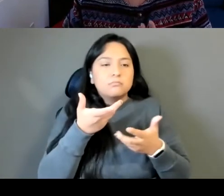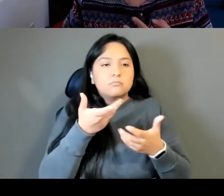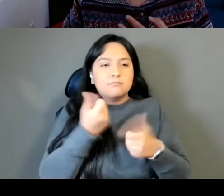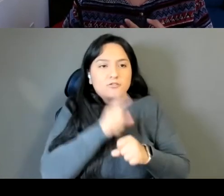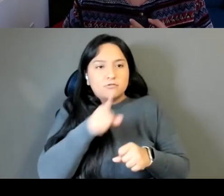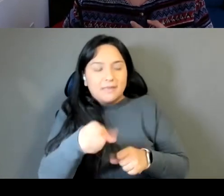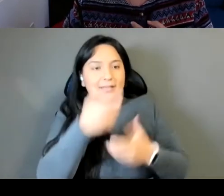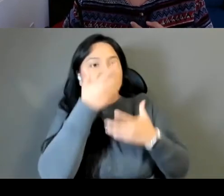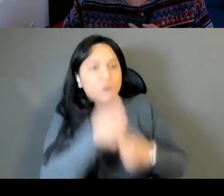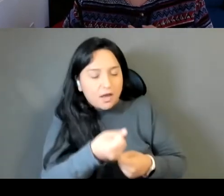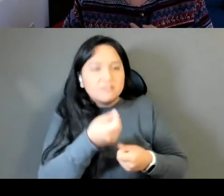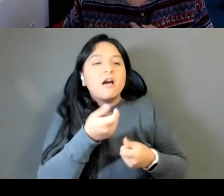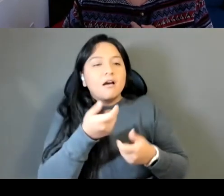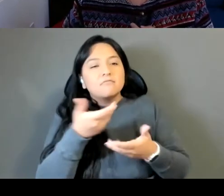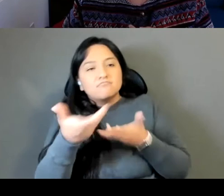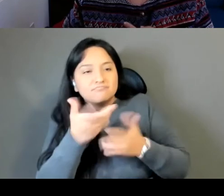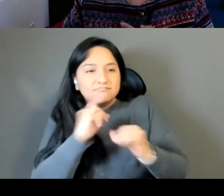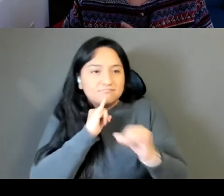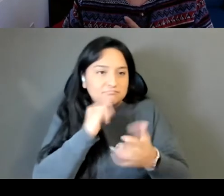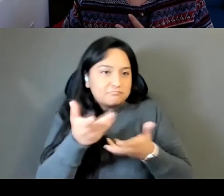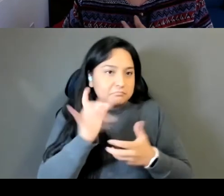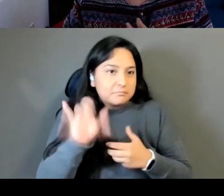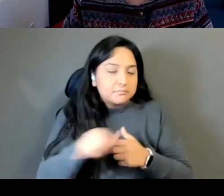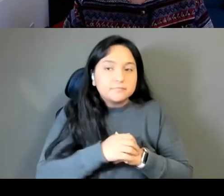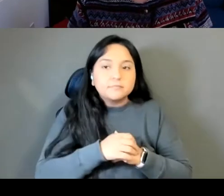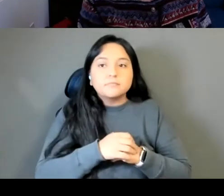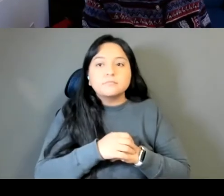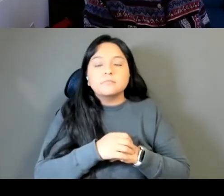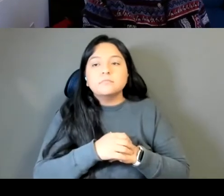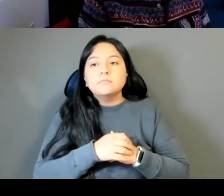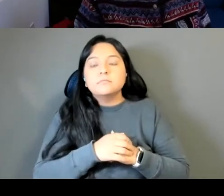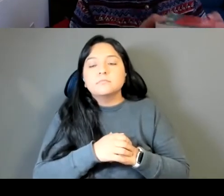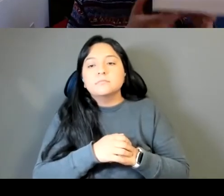out. And I, you know, what in my book, it's not, it's quite a long book.